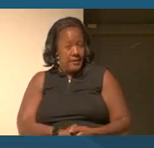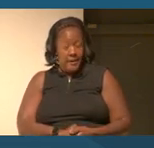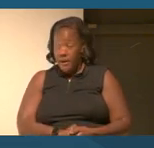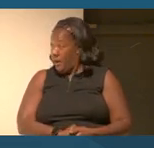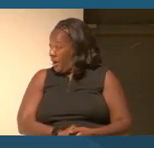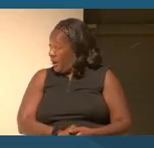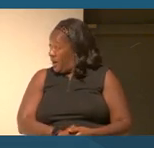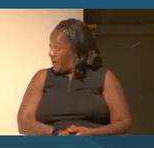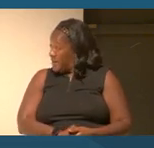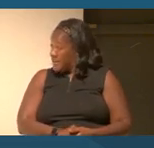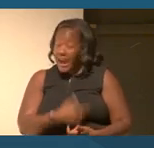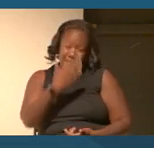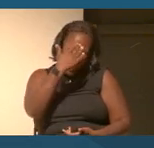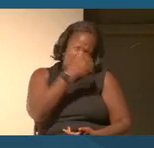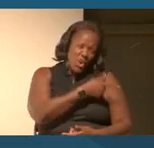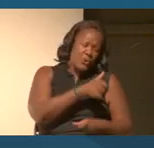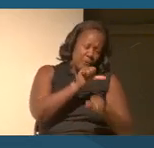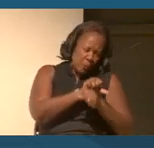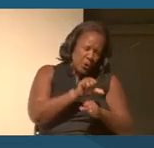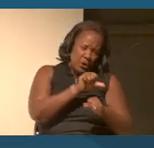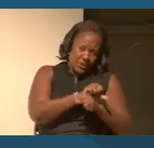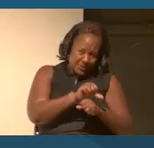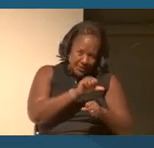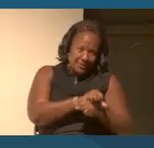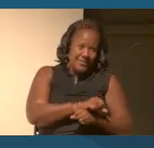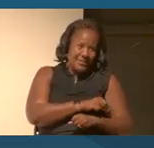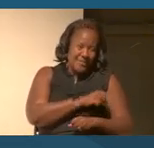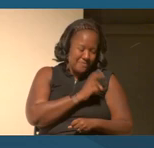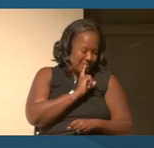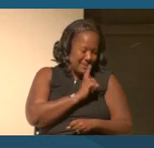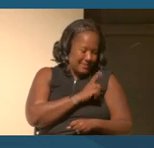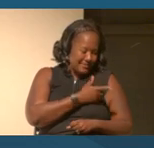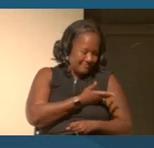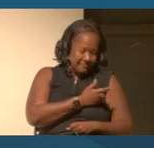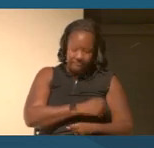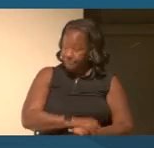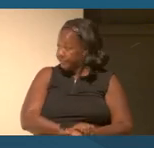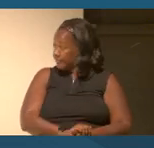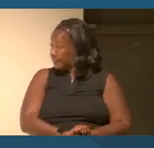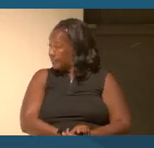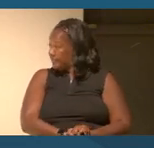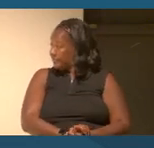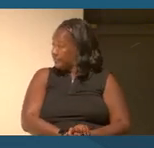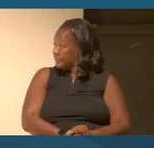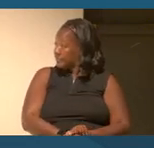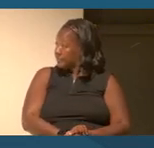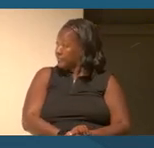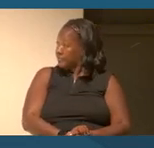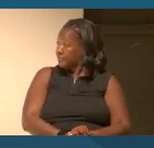I see you worked that for so long. I know you worked out that, so it might be a different question for you. But it resonates.